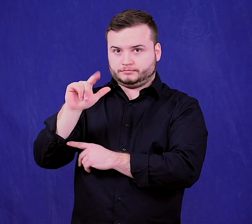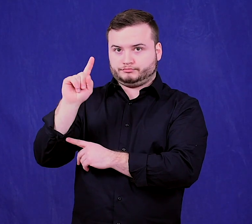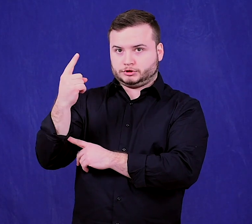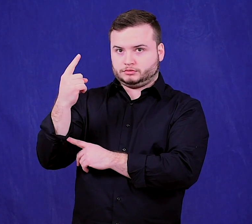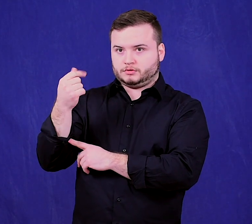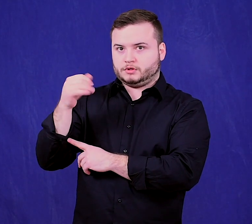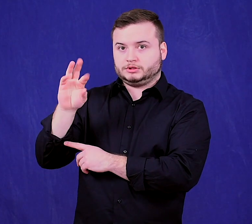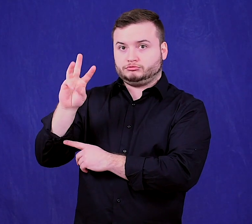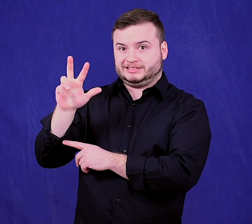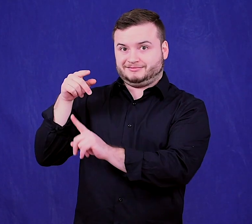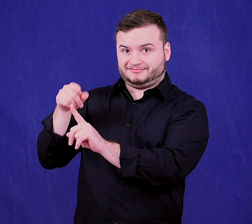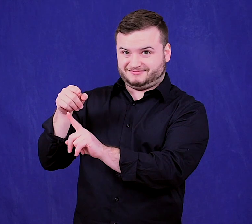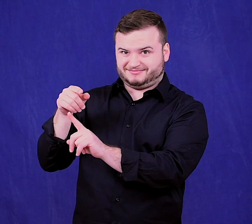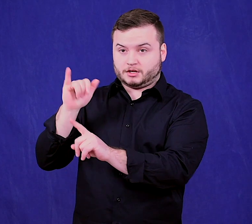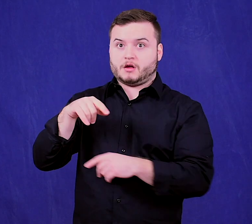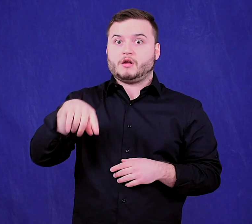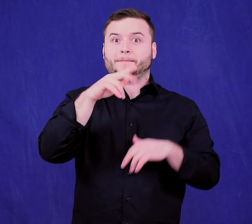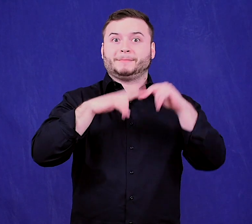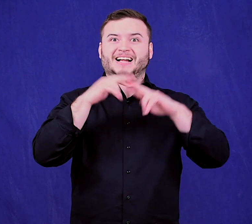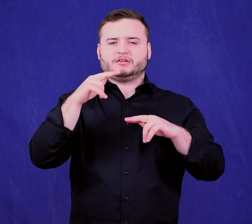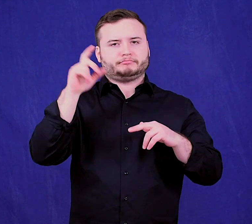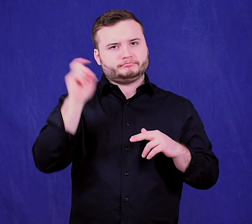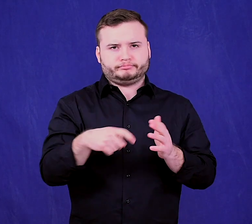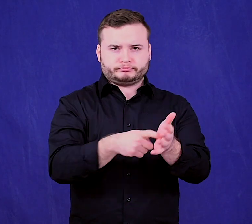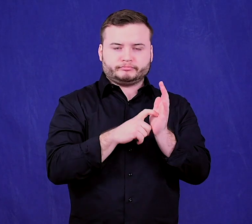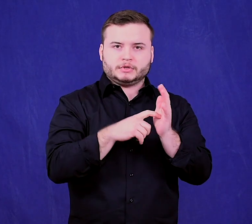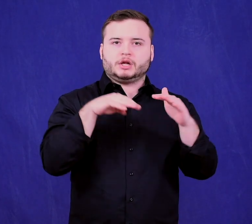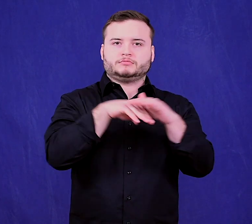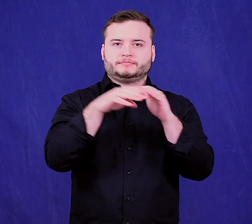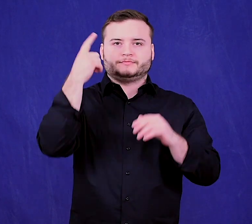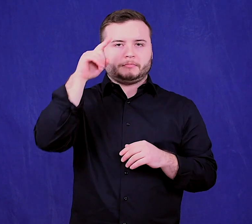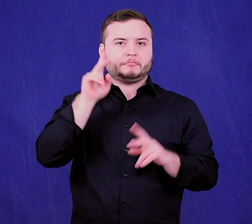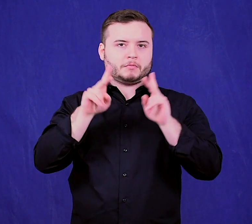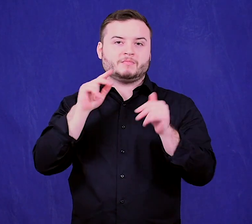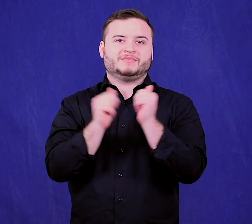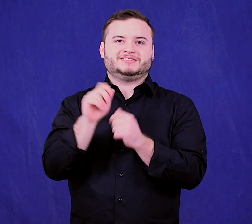1963, must be accessible for people with disabilities.